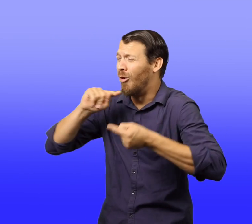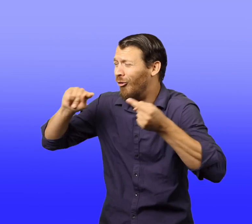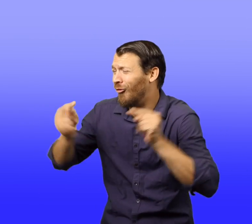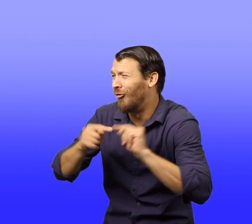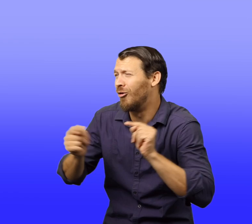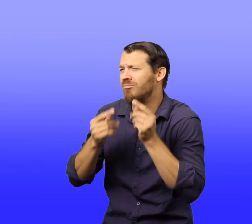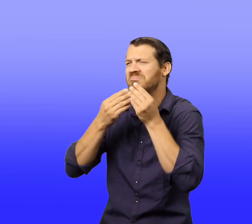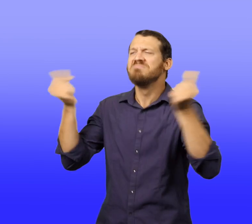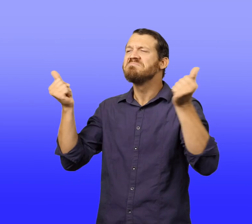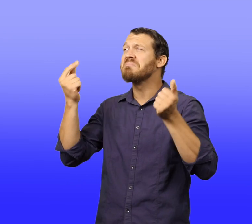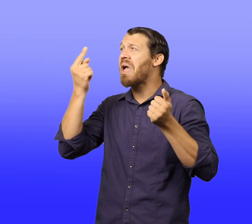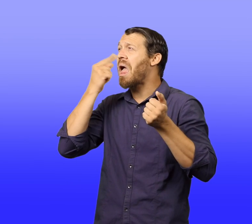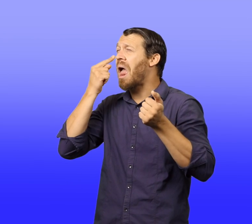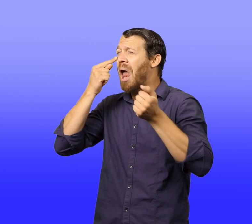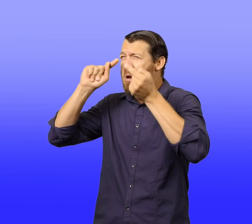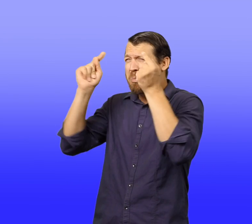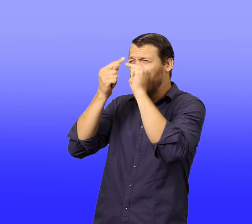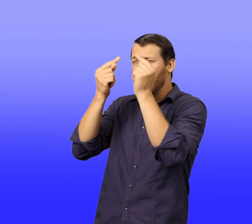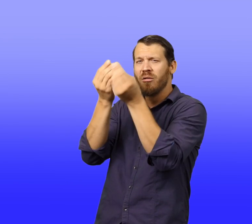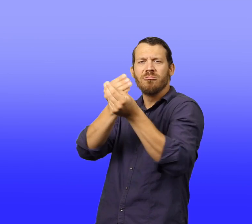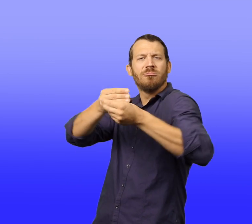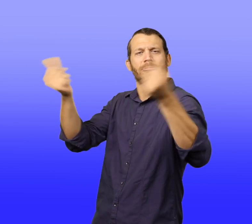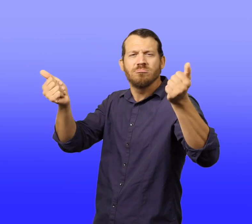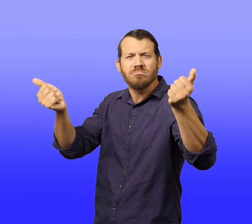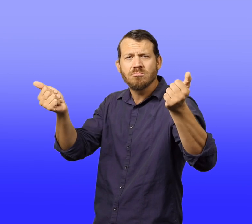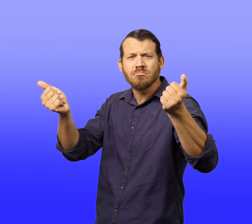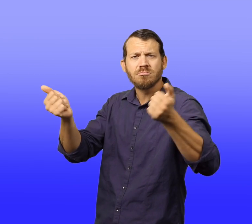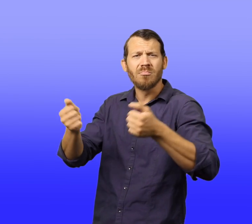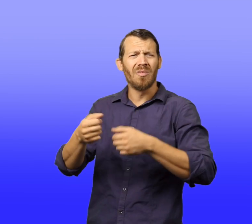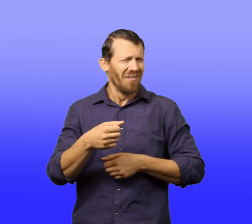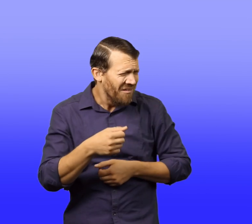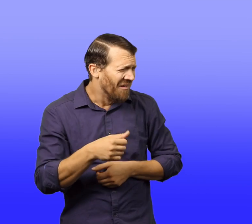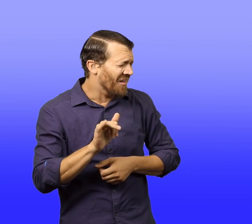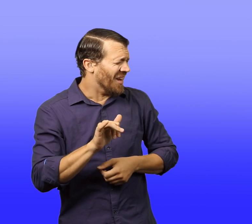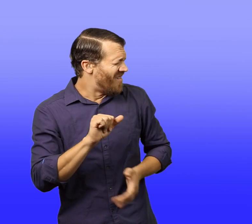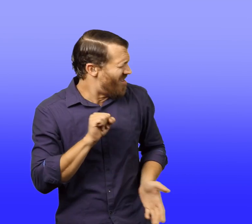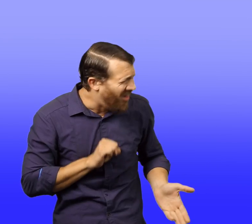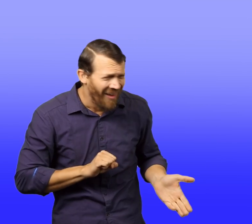"Gosh," said Walter, looking at all the smoke. "What kind of medicine do they make here?"